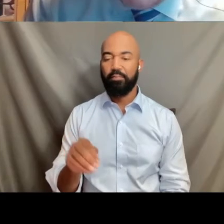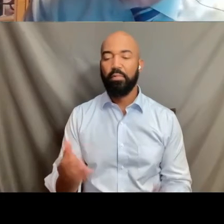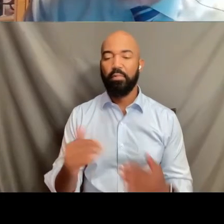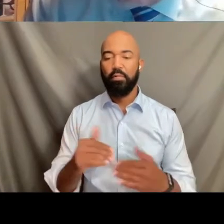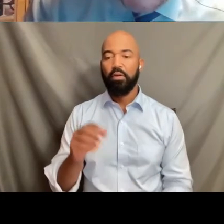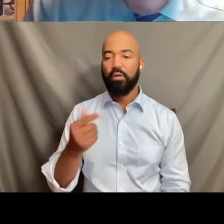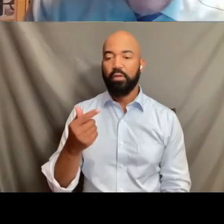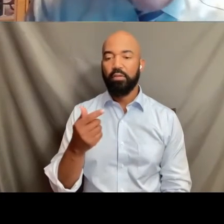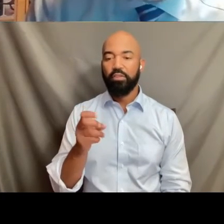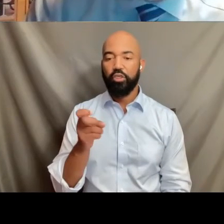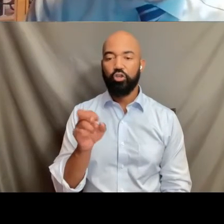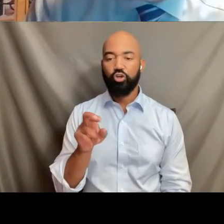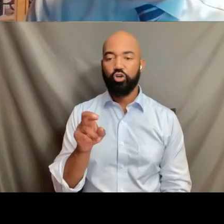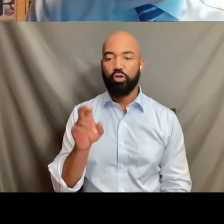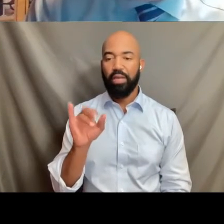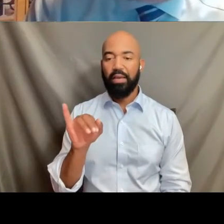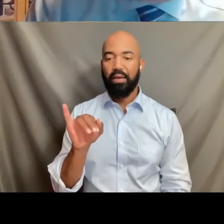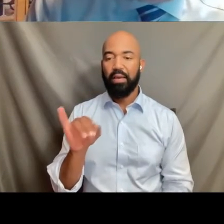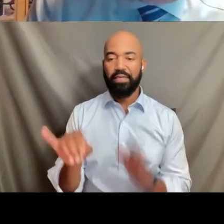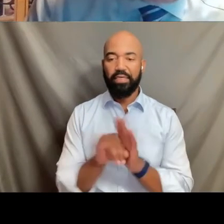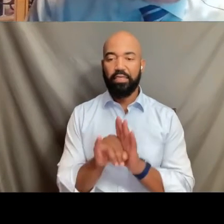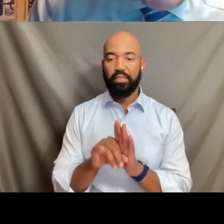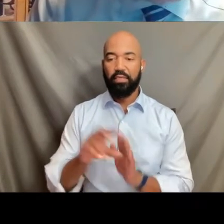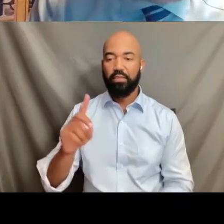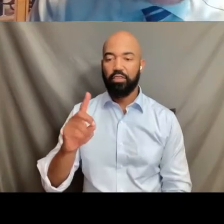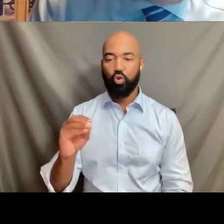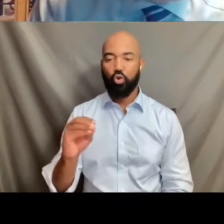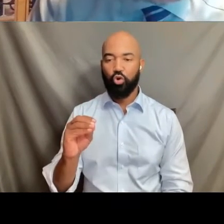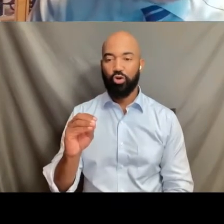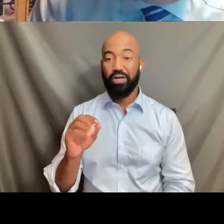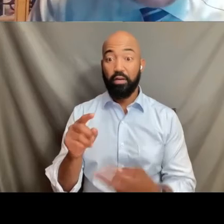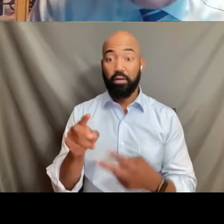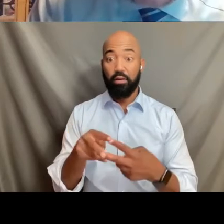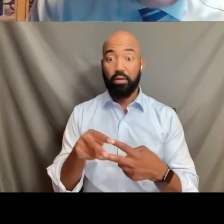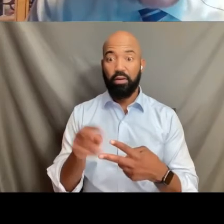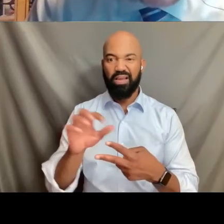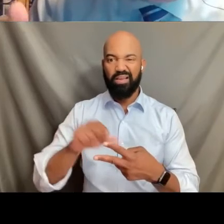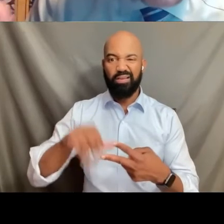Okay. And so the question was whether or not Keisha Williams,